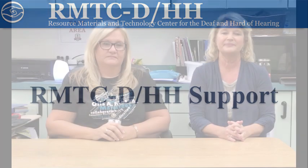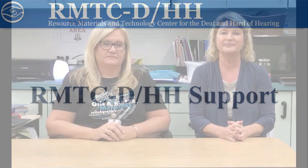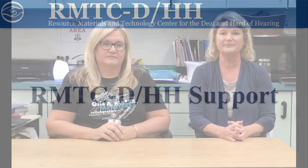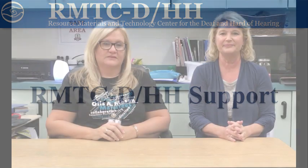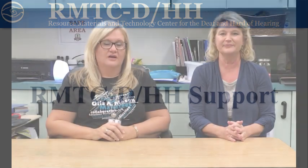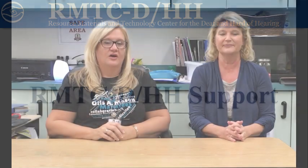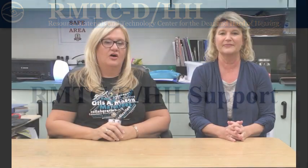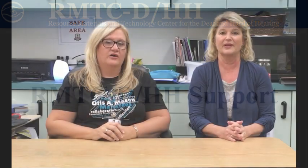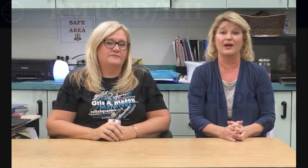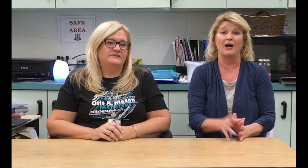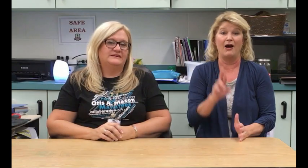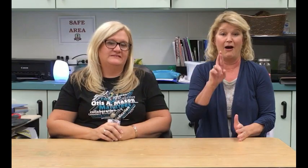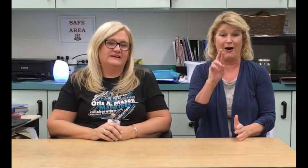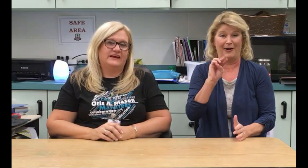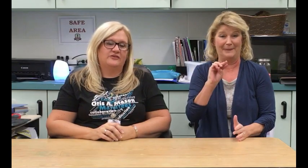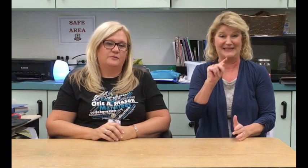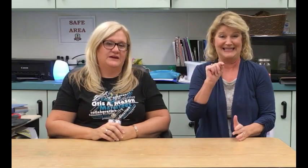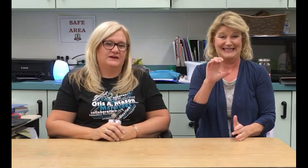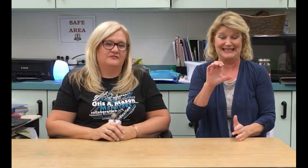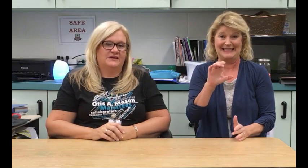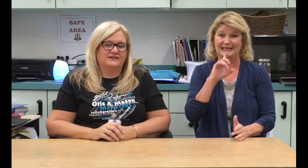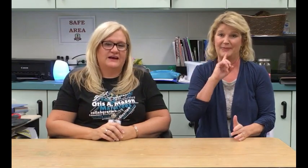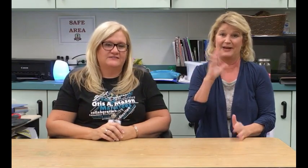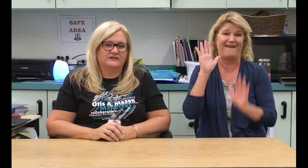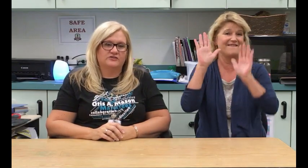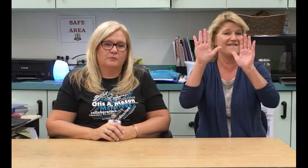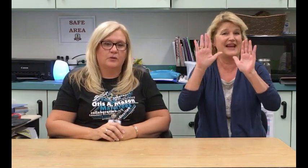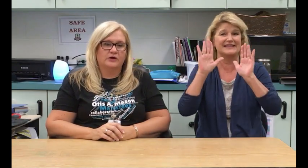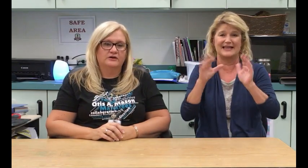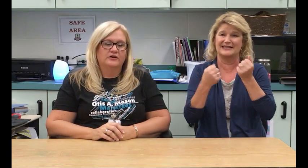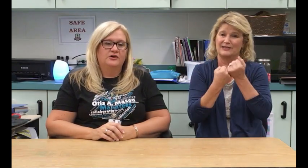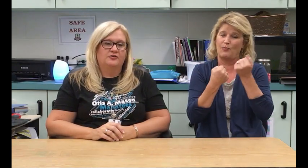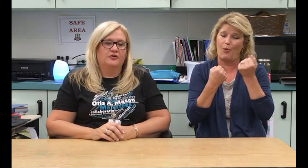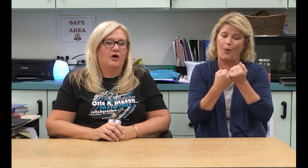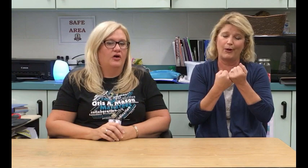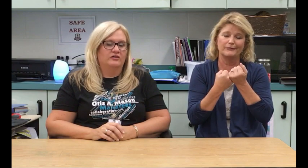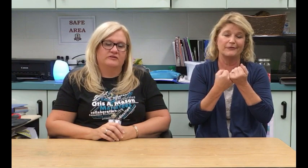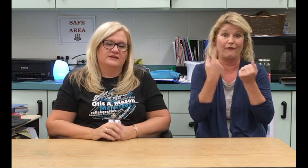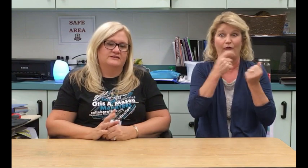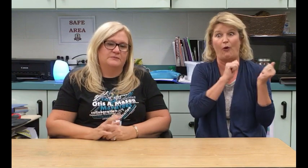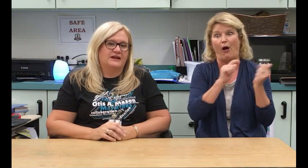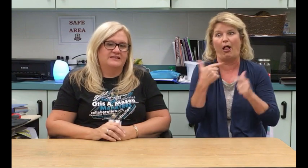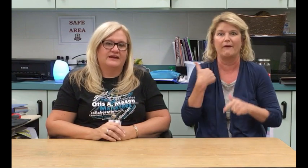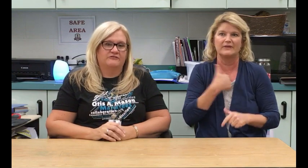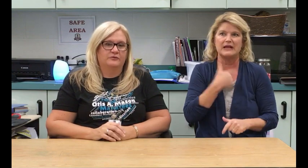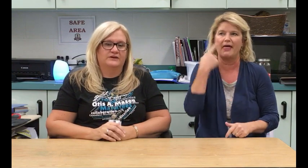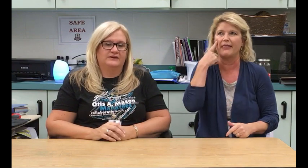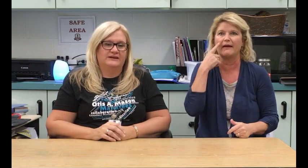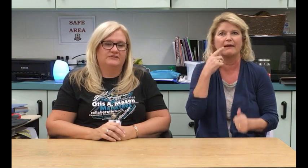RMTC has been a fantastic support for all of us. I mean I think everyone, even